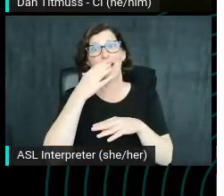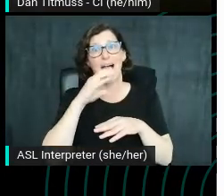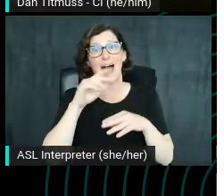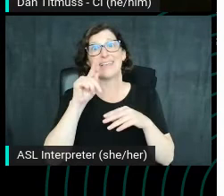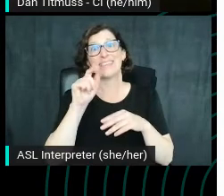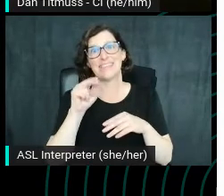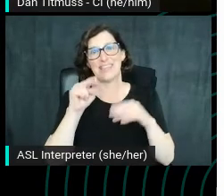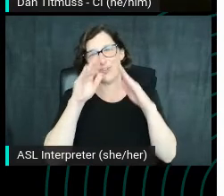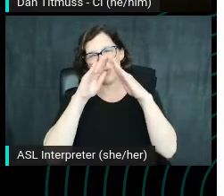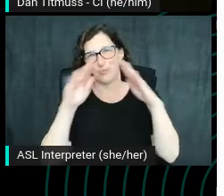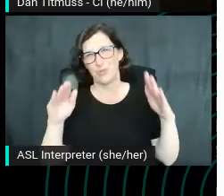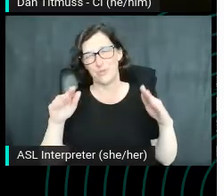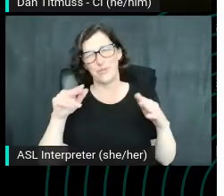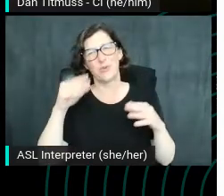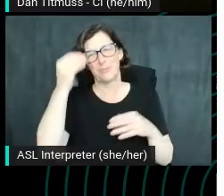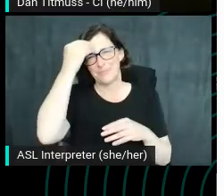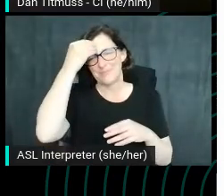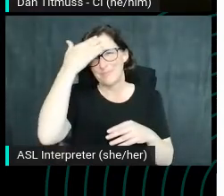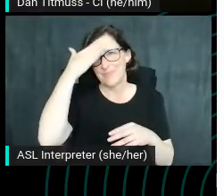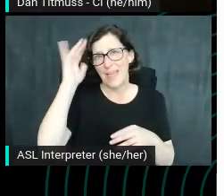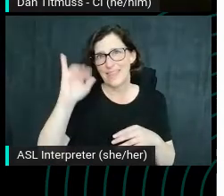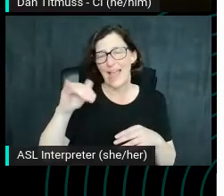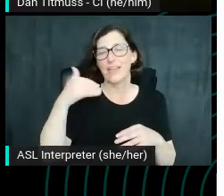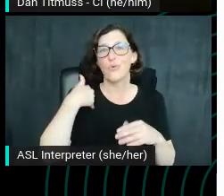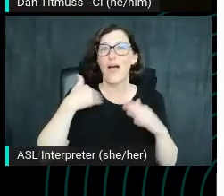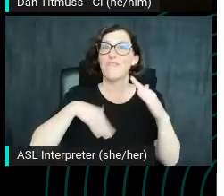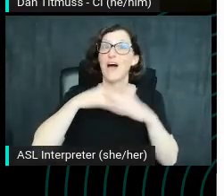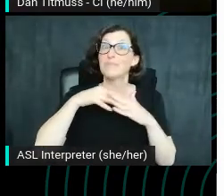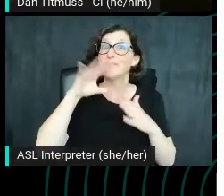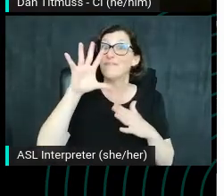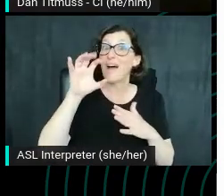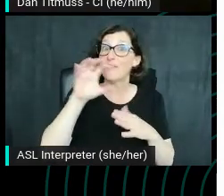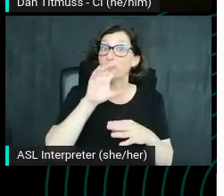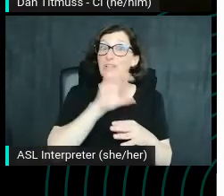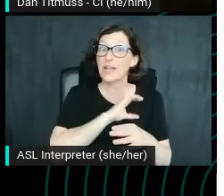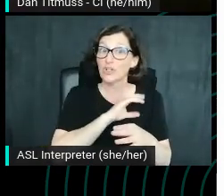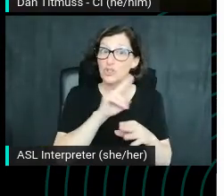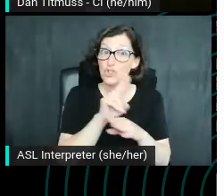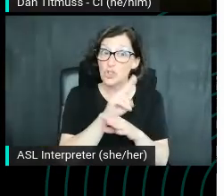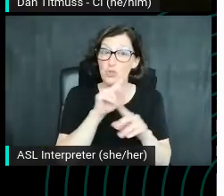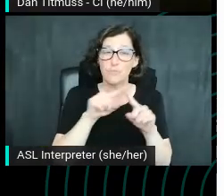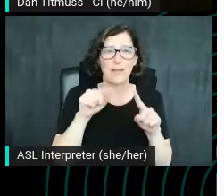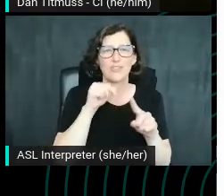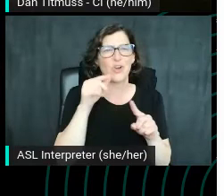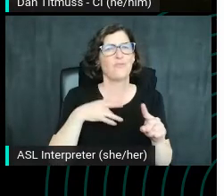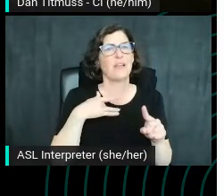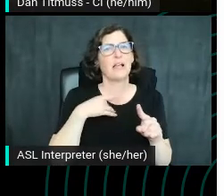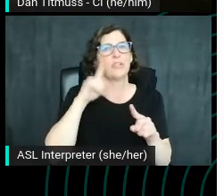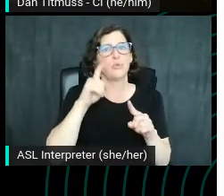So keep that in mind. You have up to 500 characters to use here. Yeah, but don't feel like you have to use up all of the space.